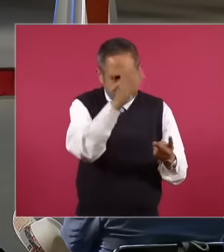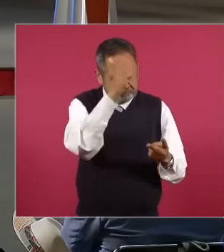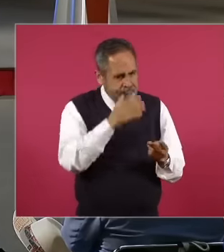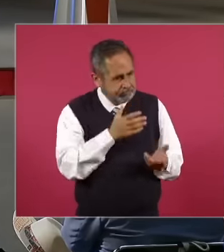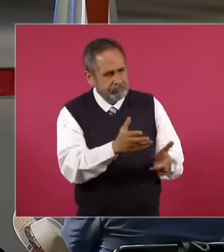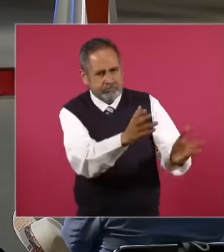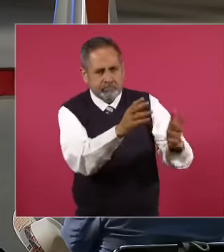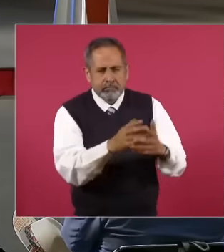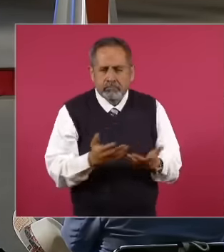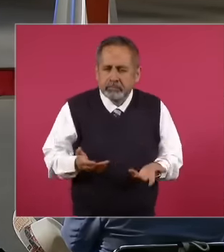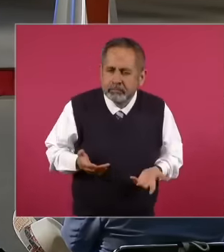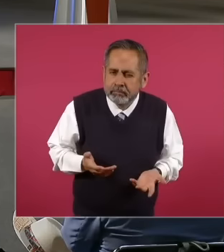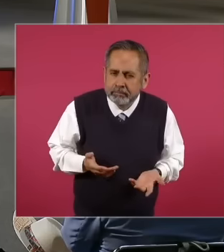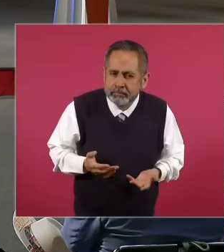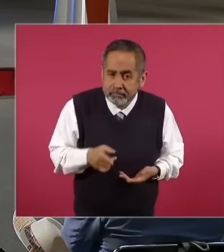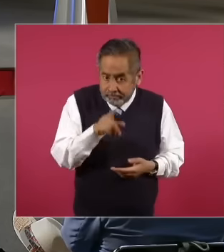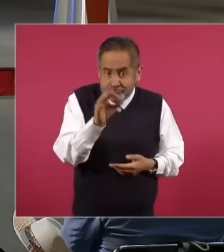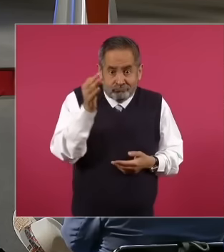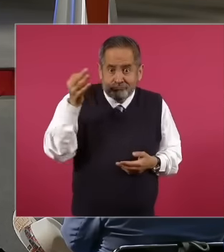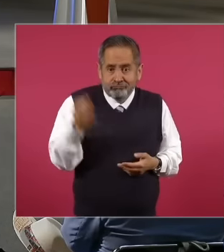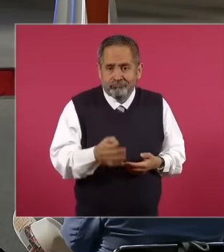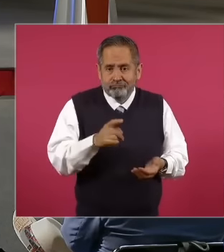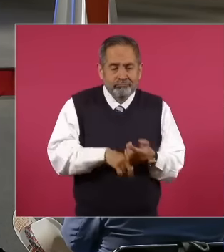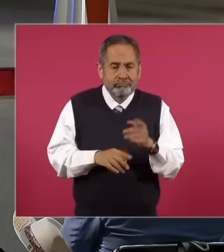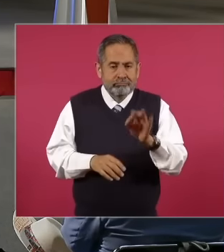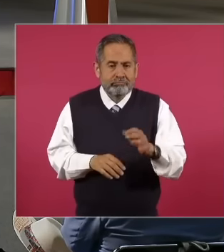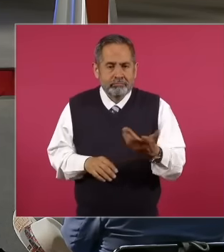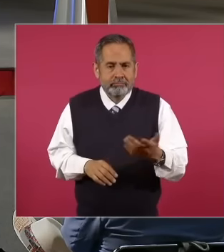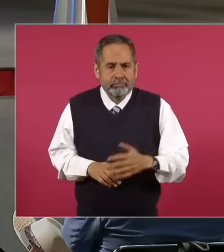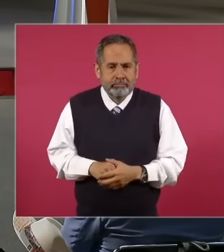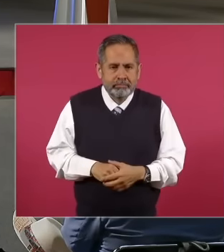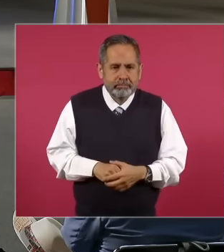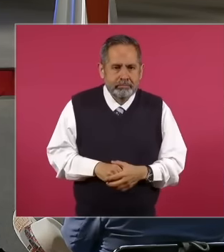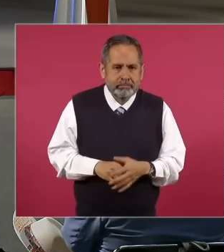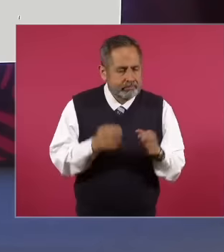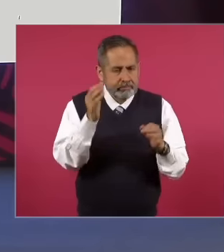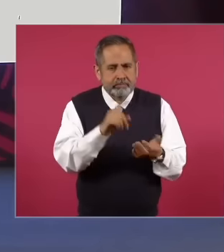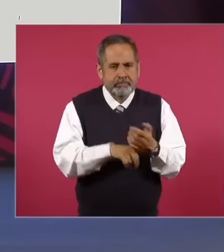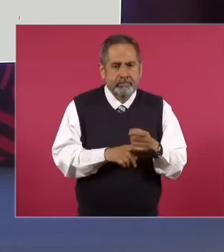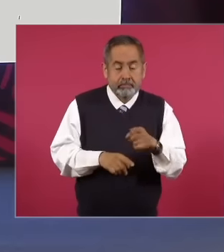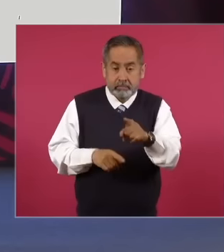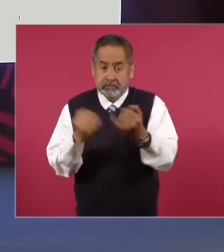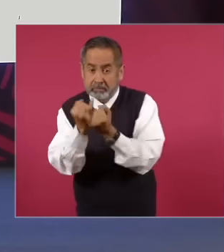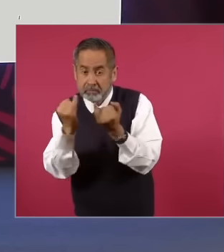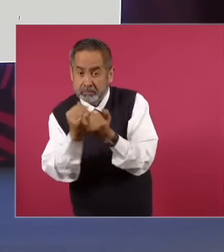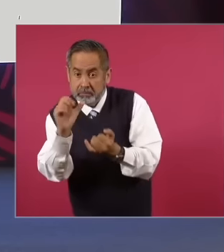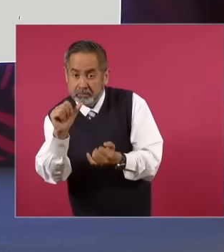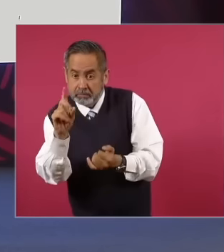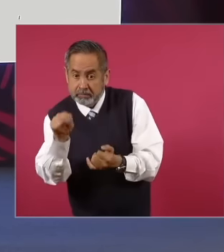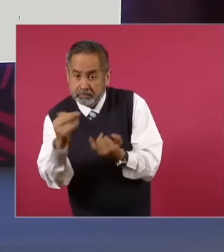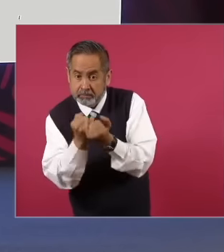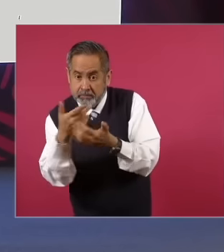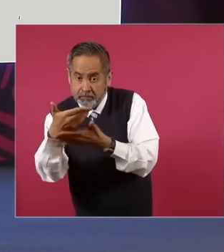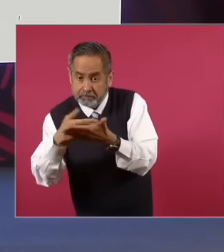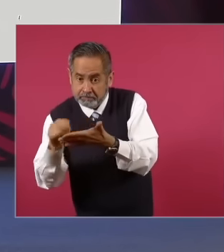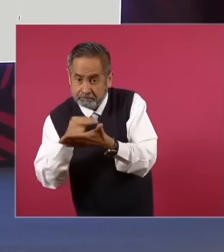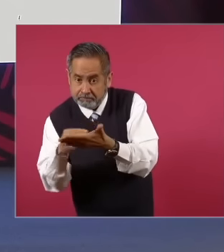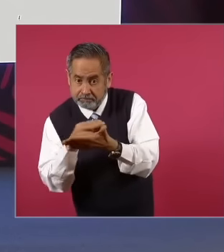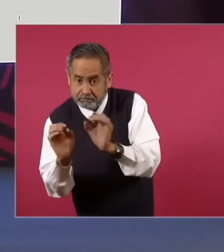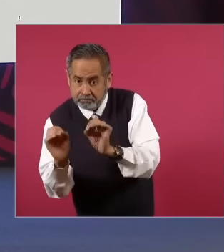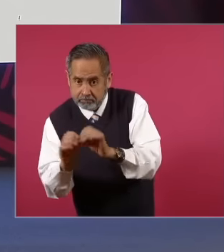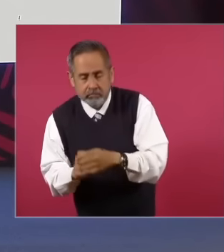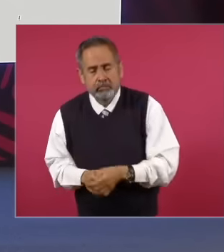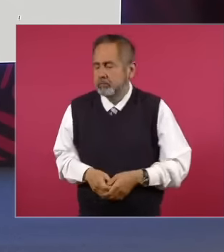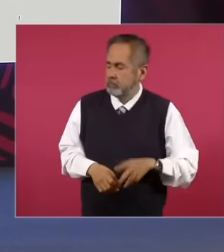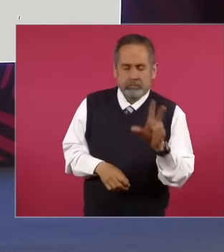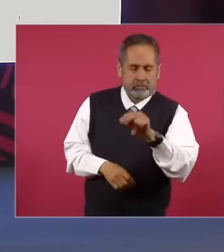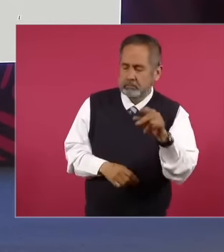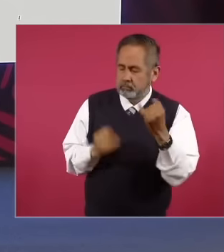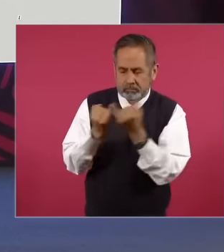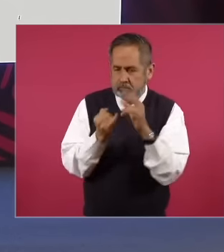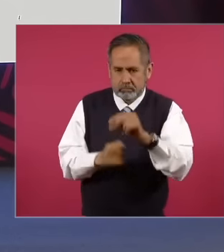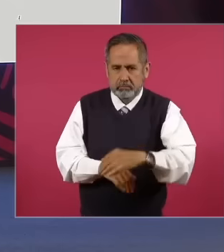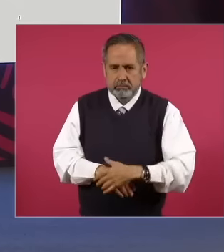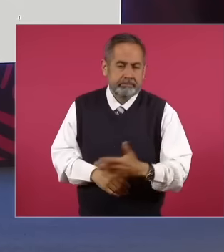happened, we are not going to see a document of what happened. no no While the